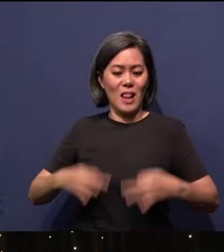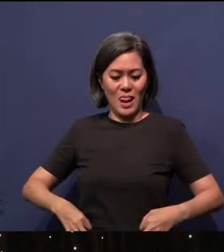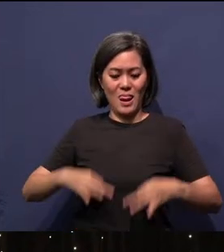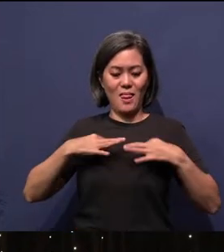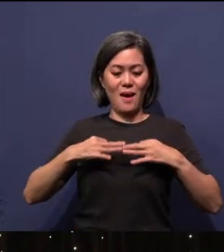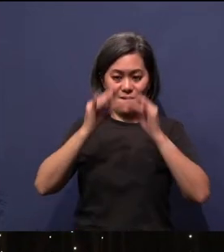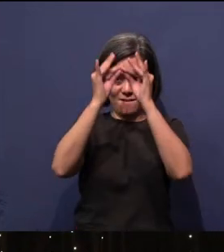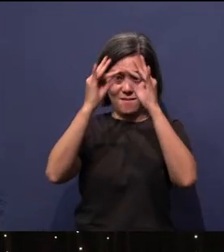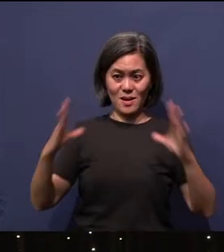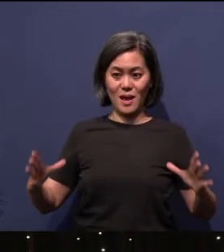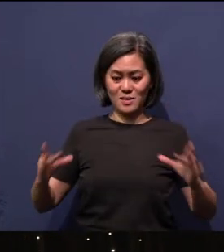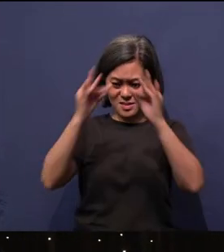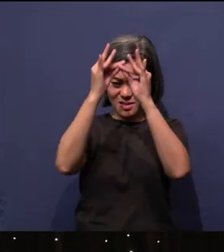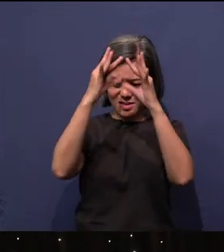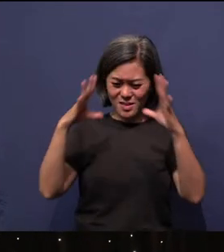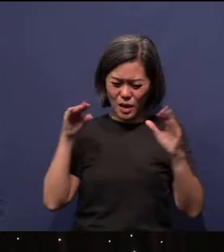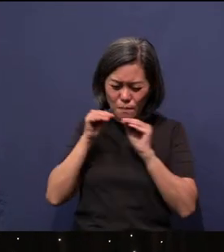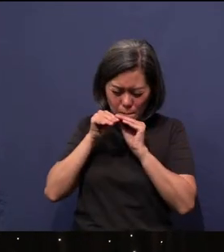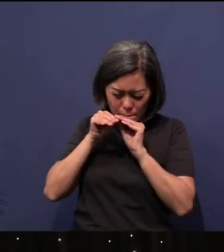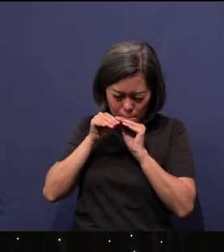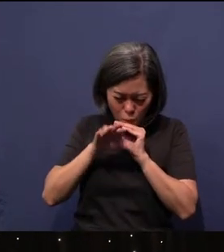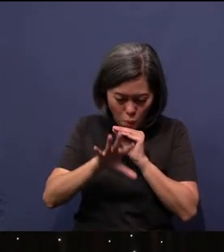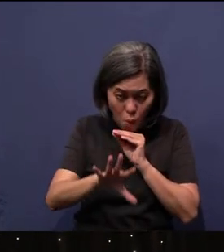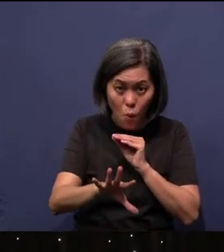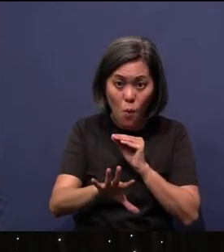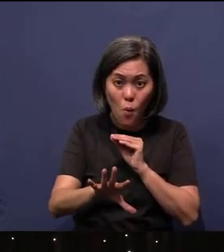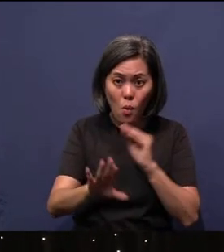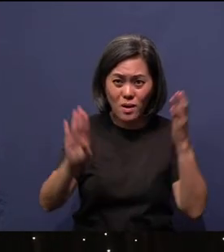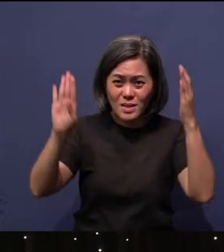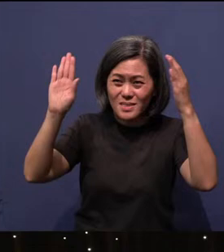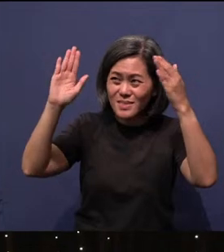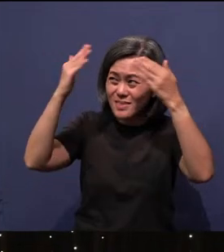this light shines in the darkness and the darkness has not overcome it.